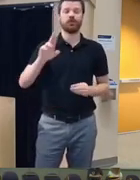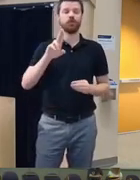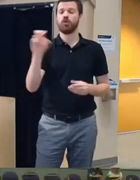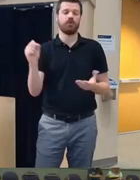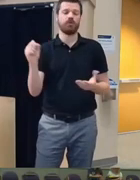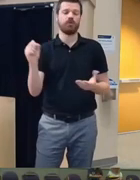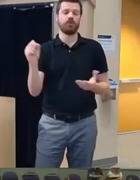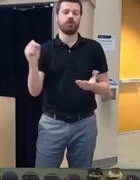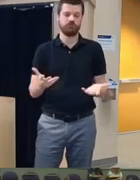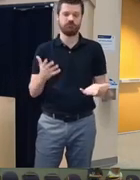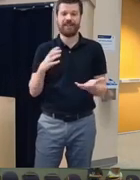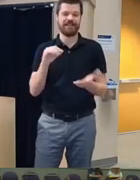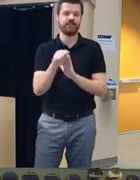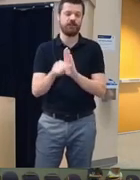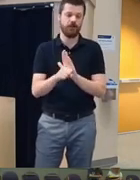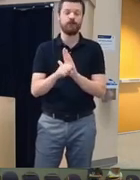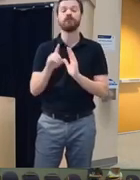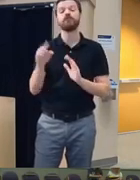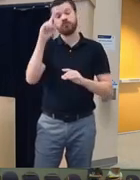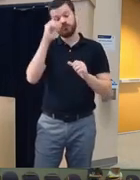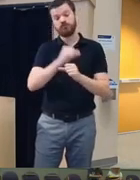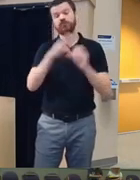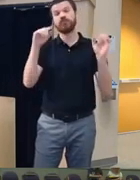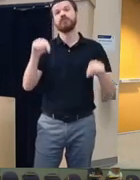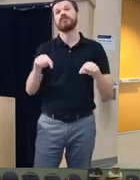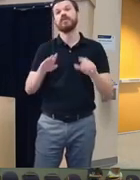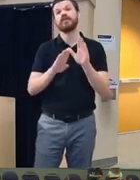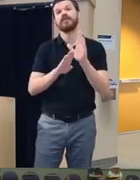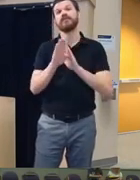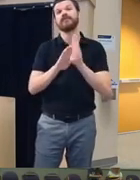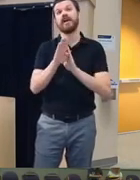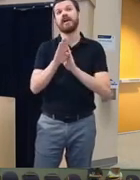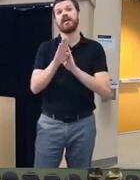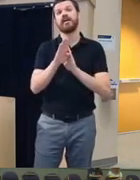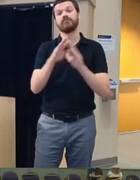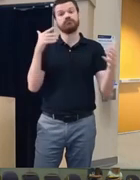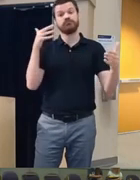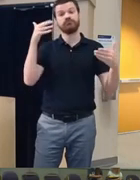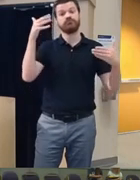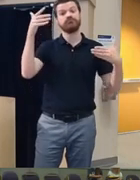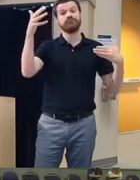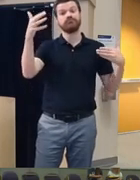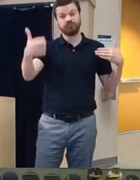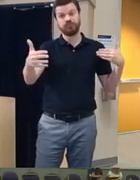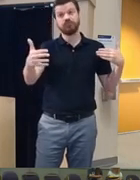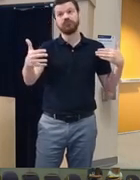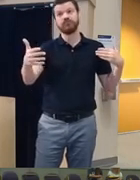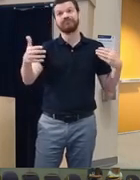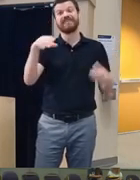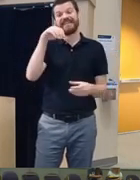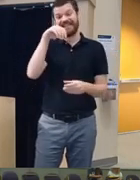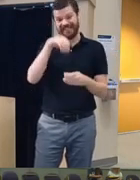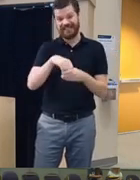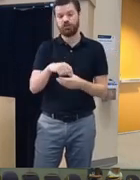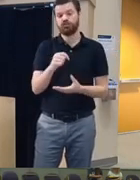country do you envision this being developed to the point where within a treatment setting that